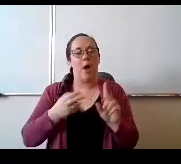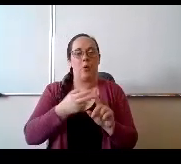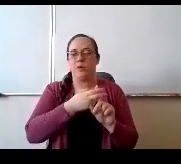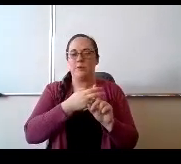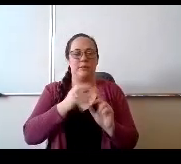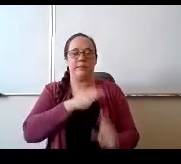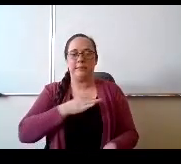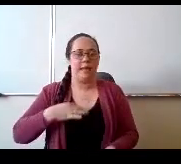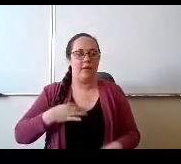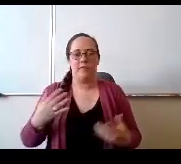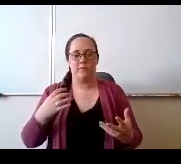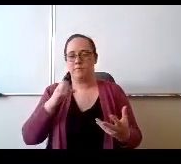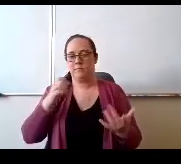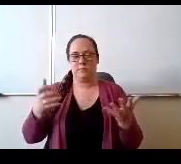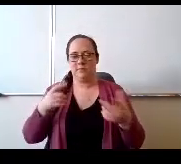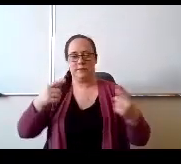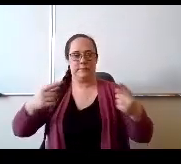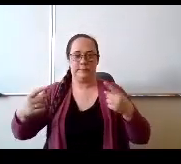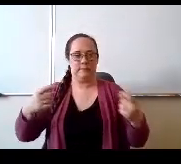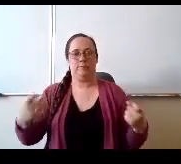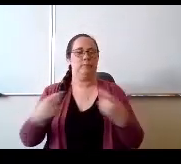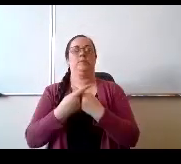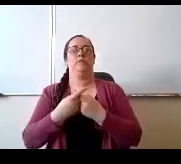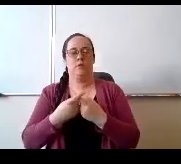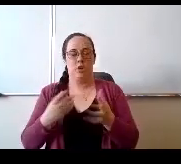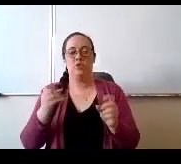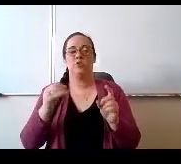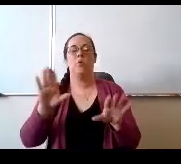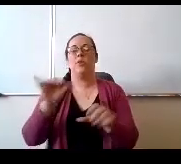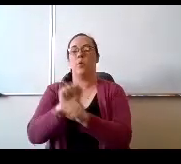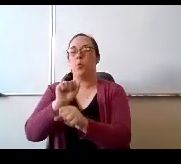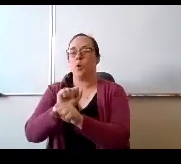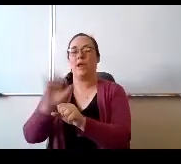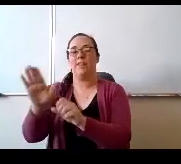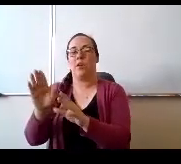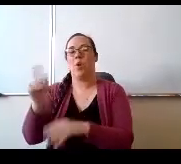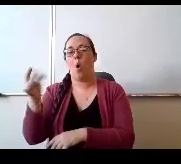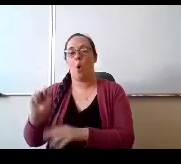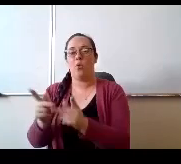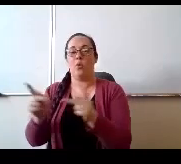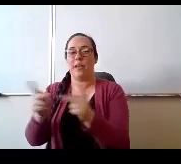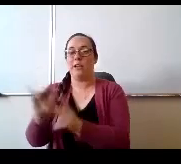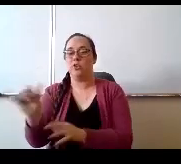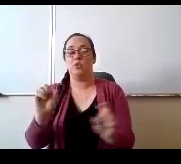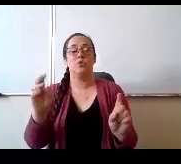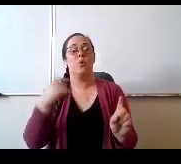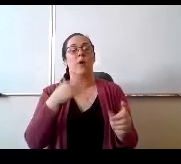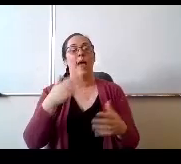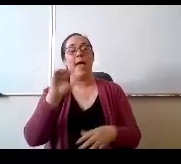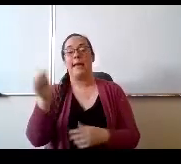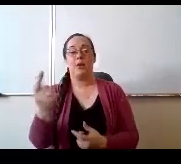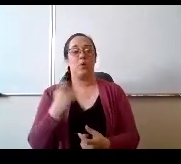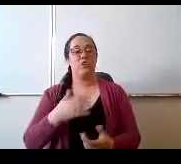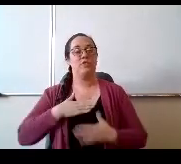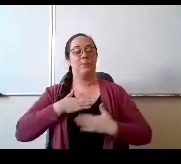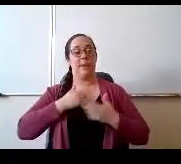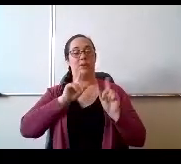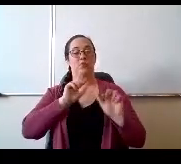so I'd be happy to answer any questions you have for me at this time.